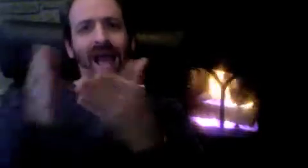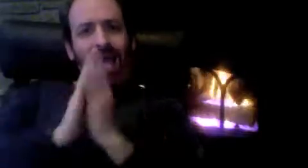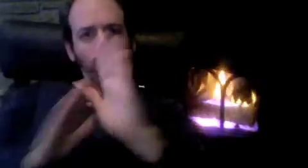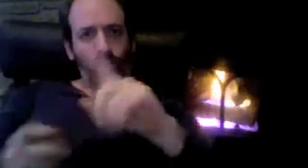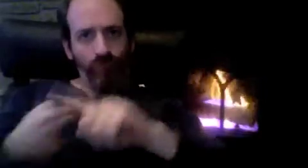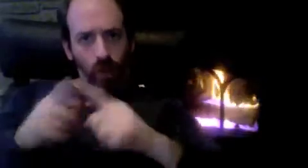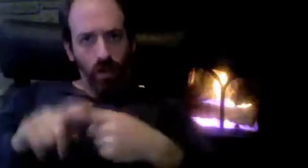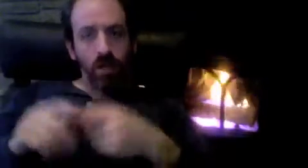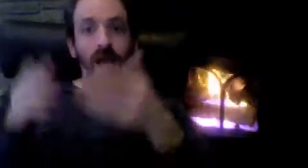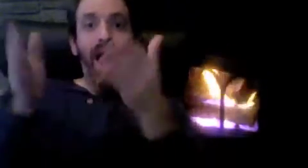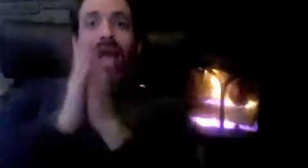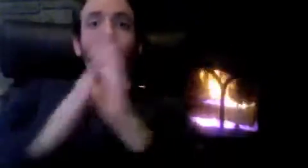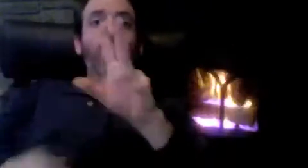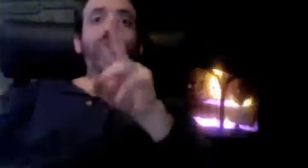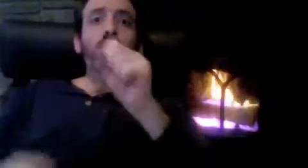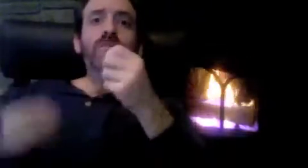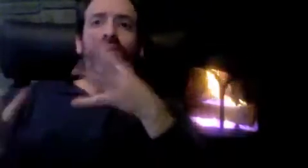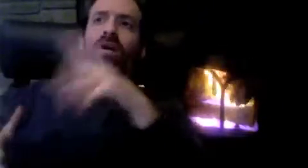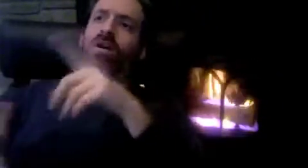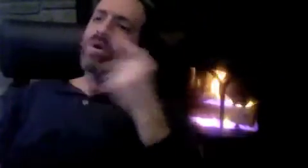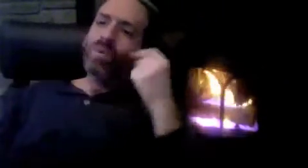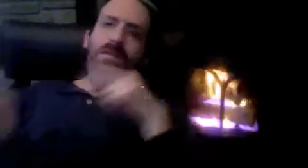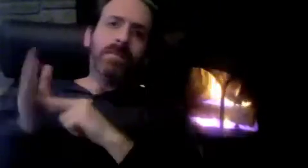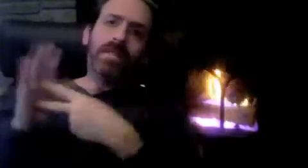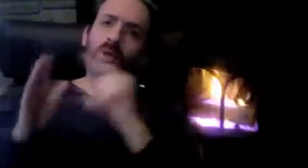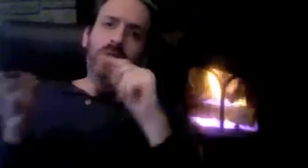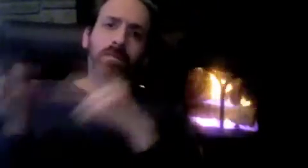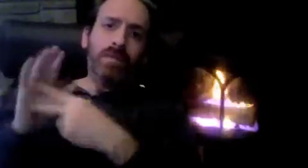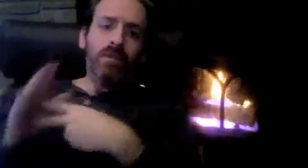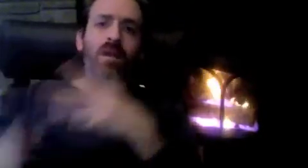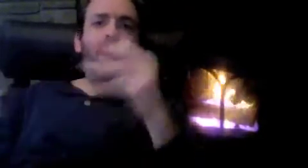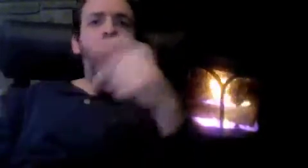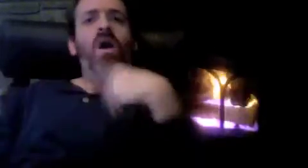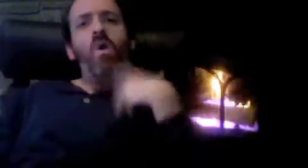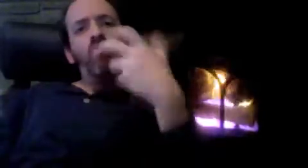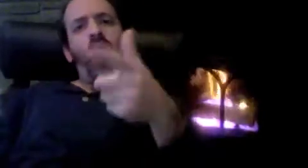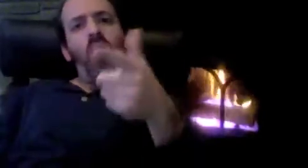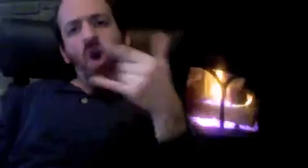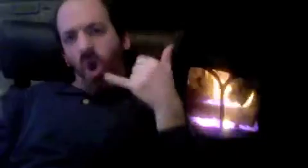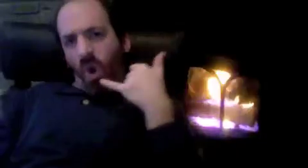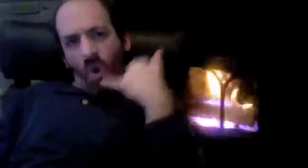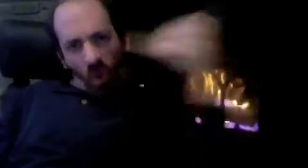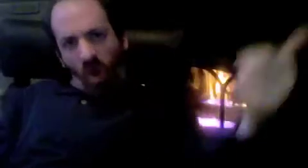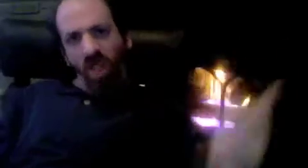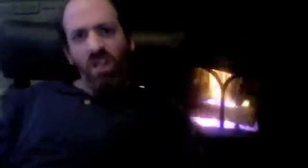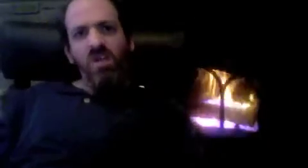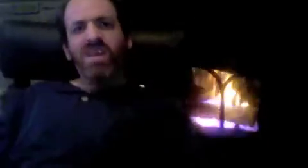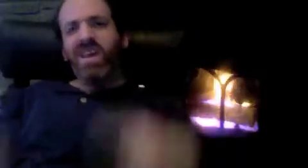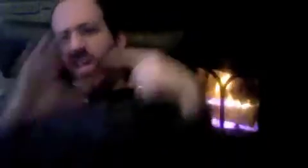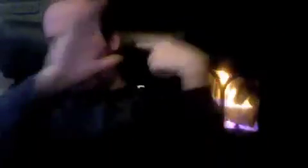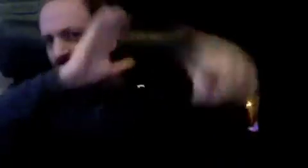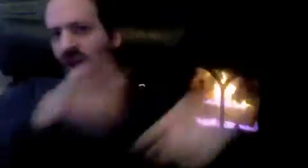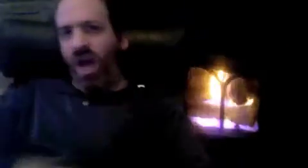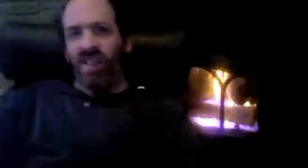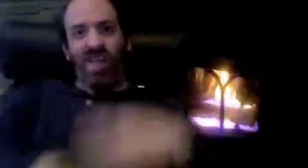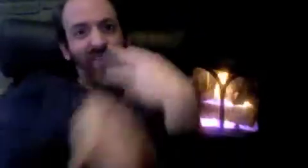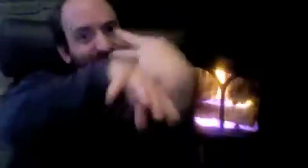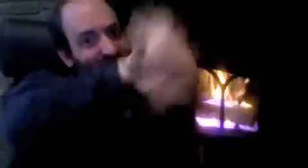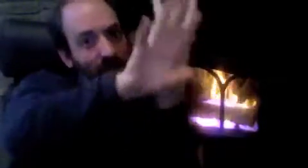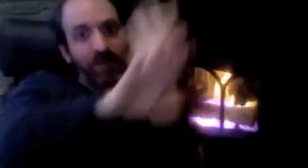What you can do about this. This is a serious matter. Please ask me, ask your friends, or contact your VRS provider about this.